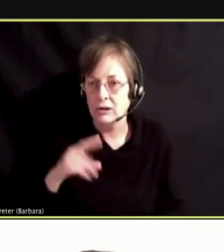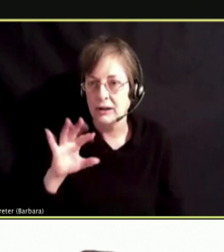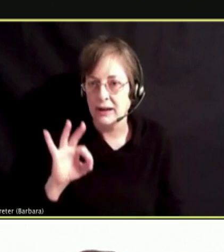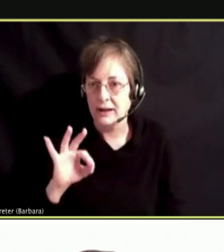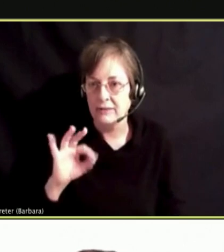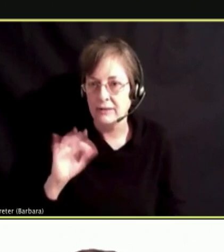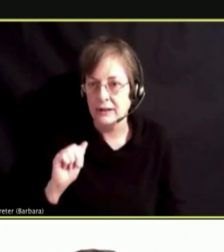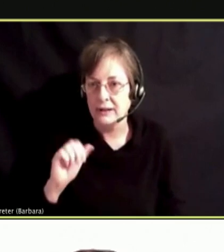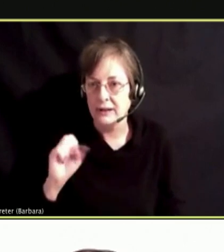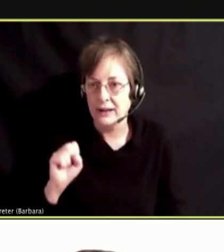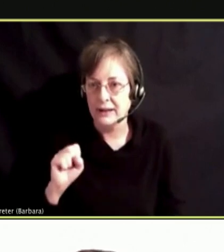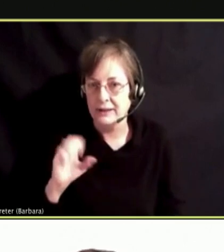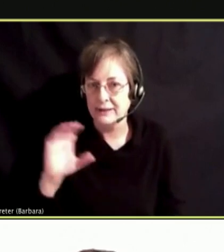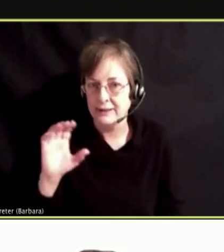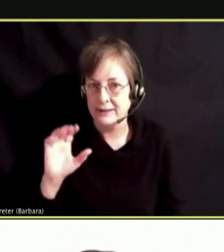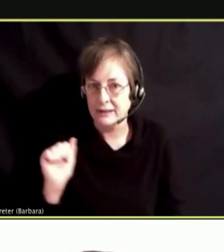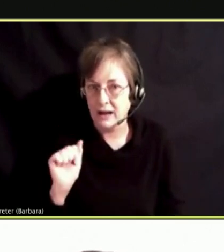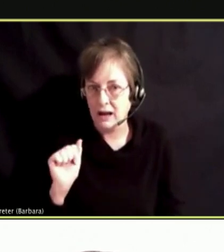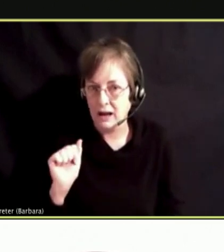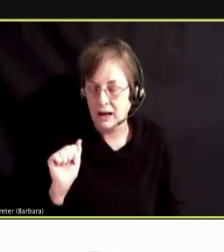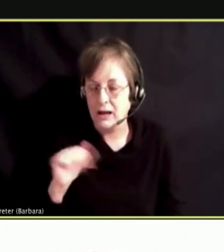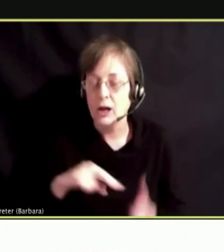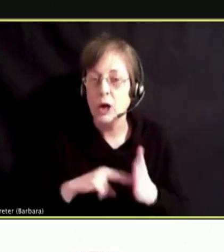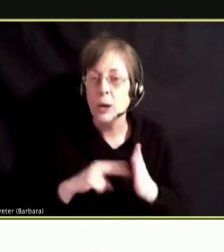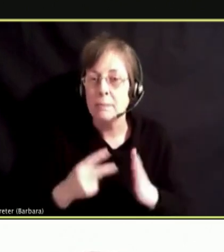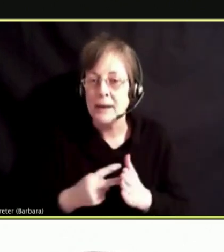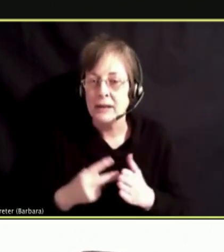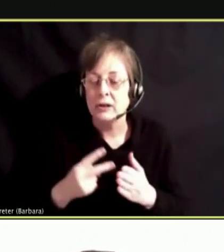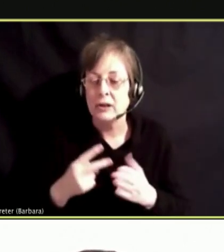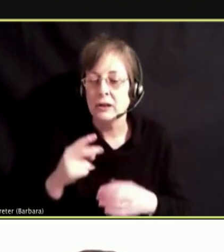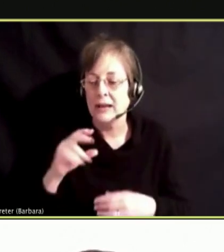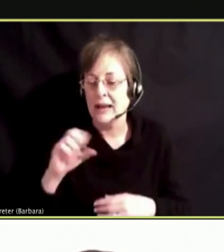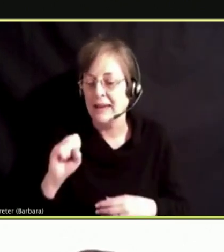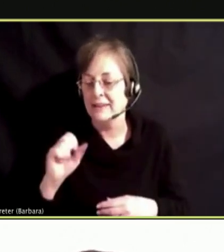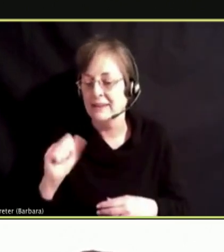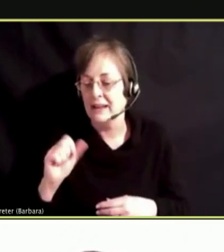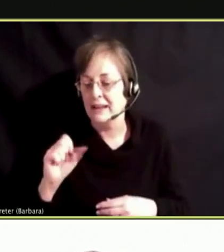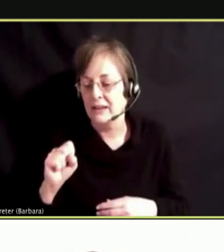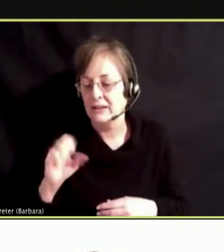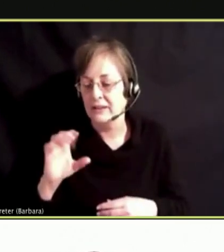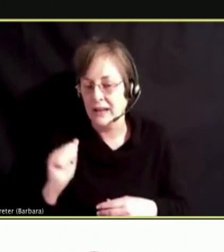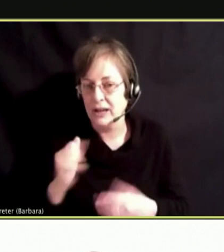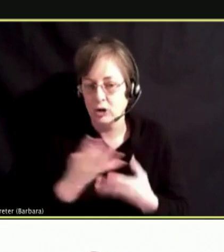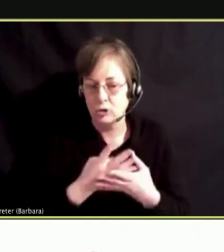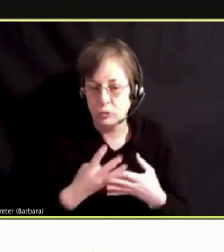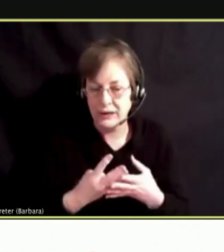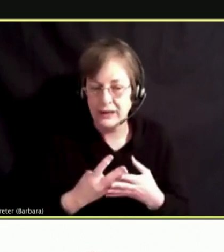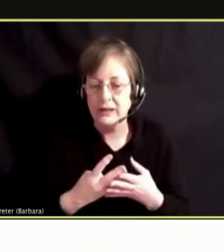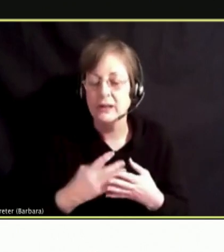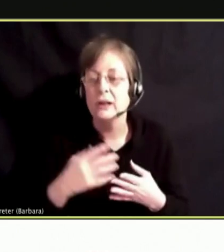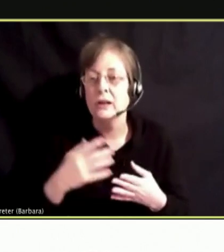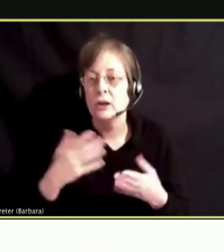THAT STANDS FOR SCREENING SERVICES FOR CHILDREN AND ADOLESCENTS.